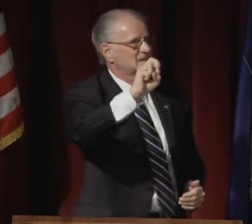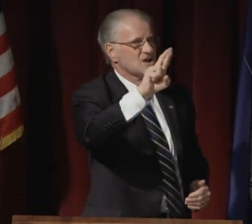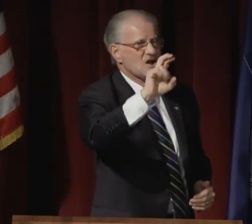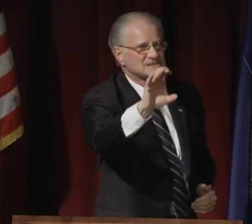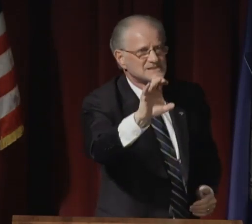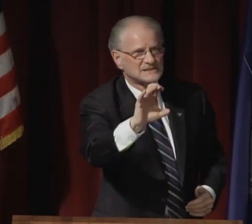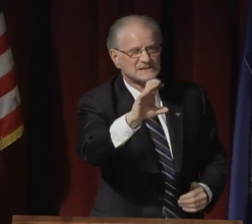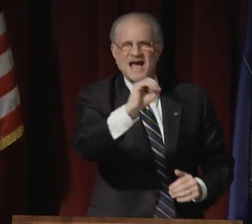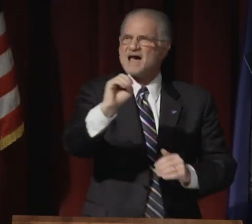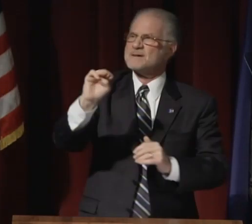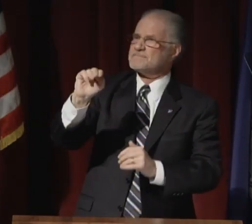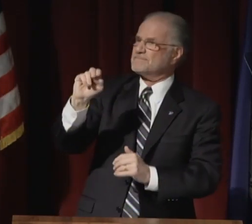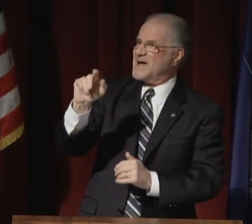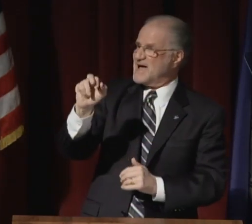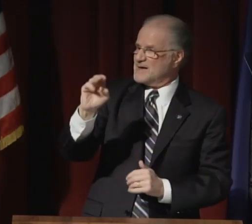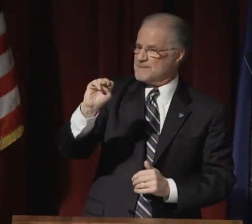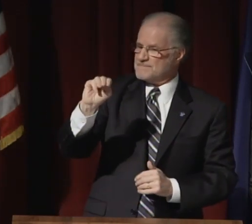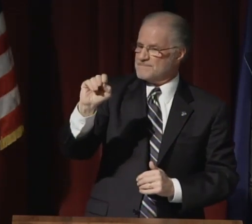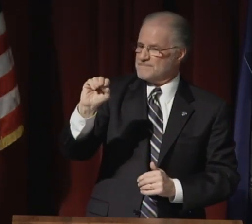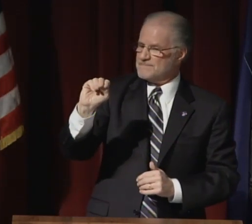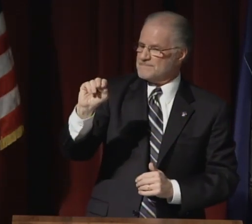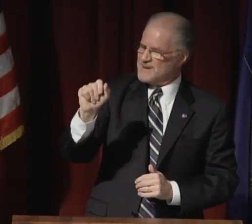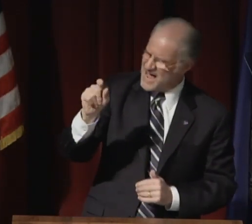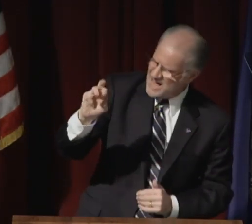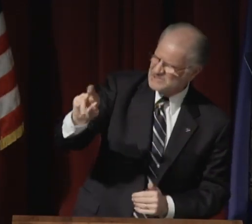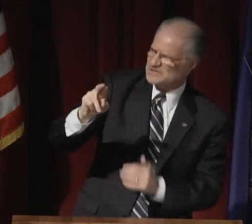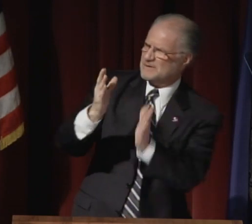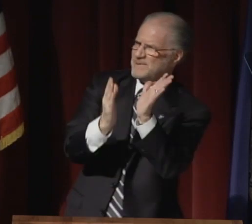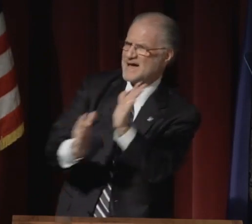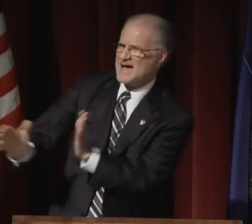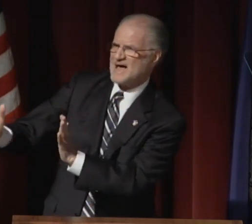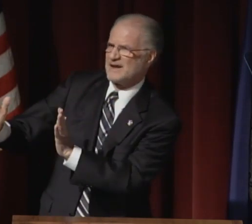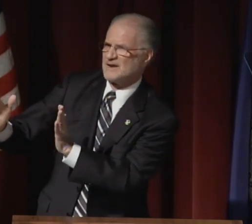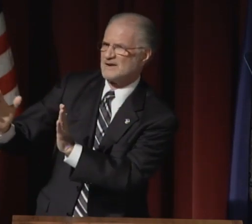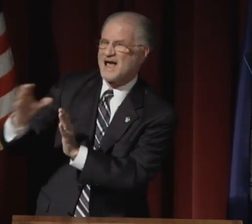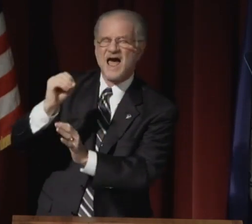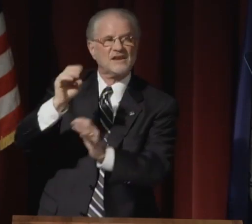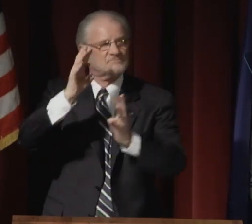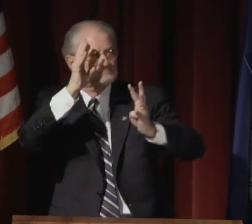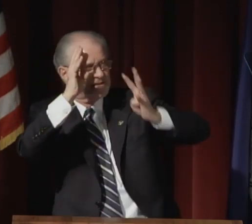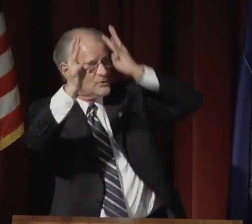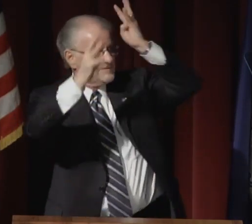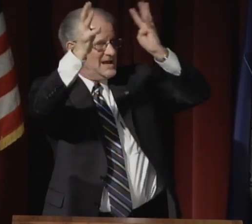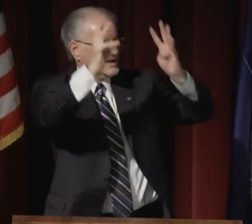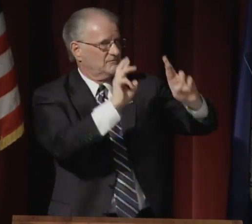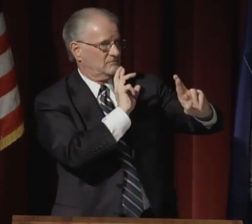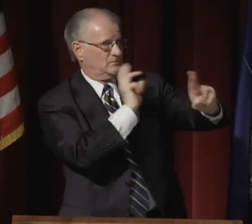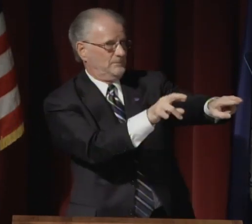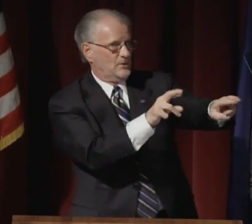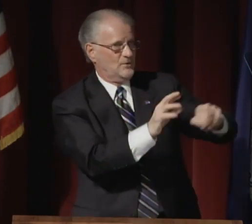the Clerc Center plan, the PPTF, the APSRC,